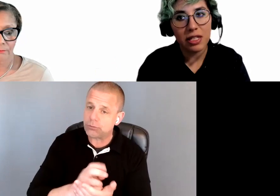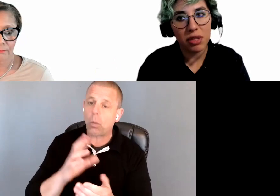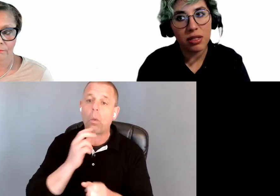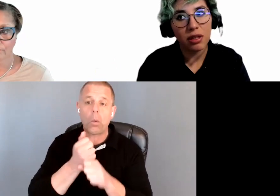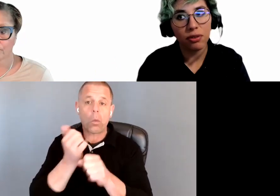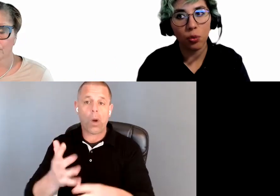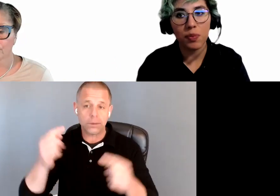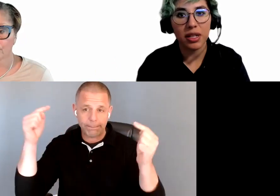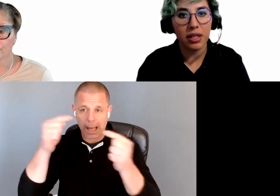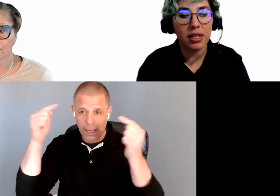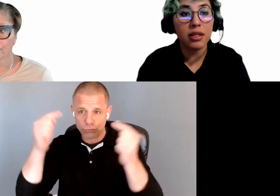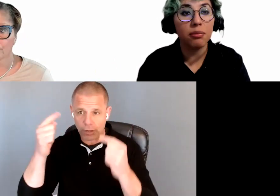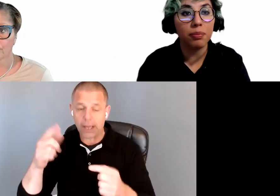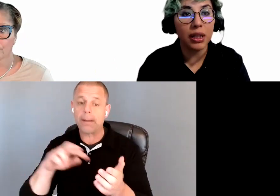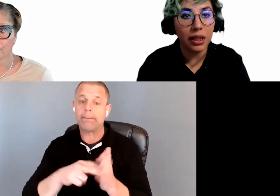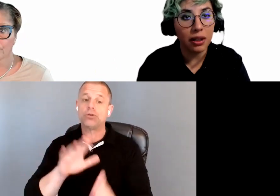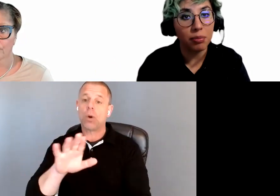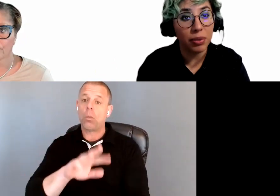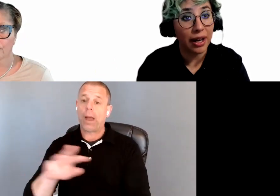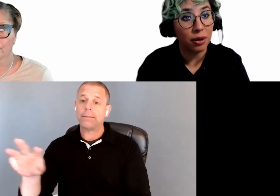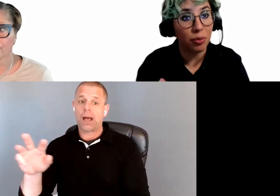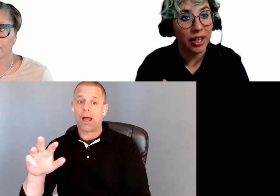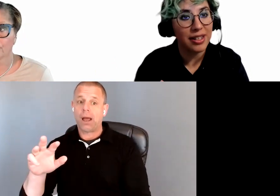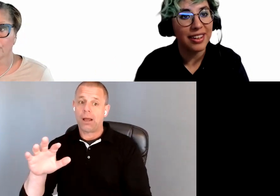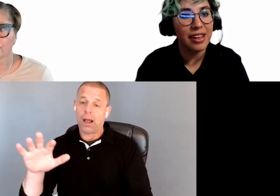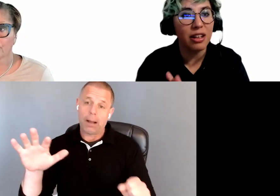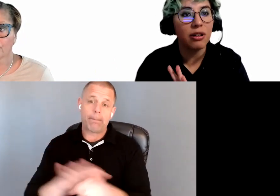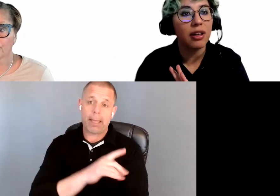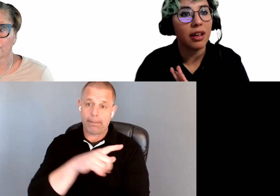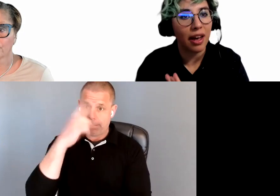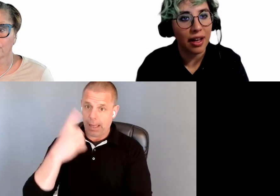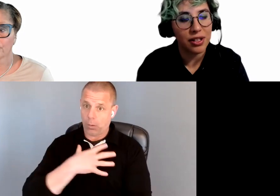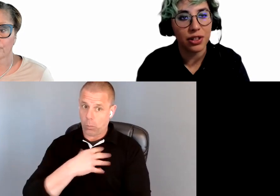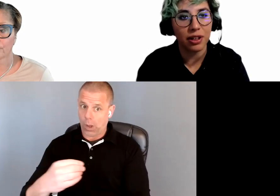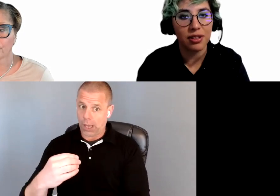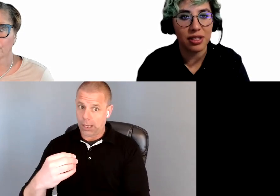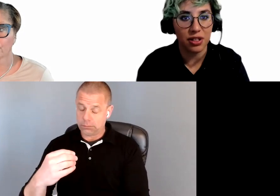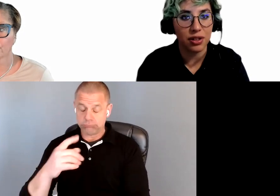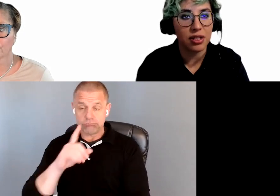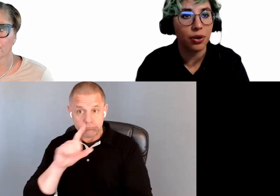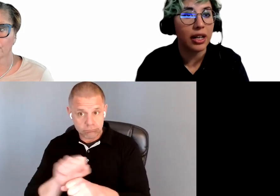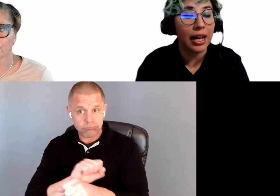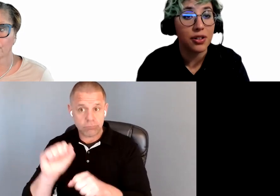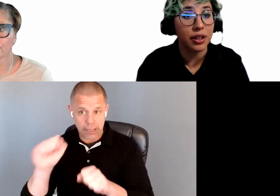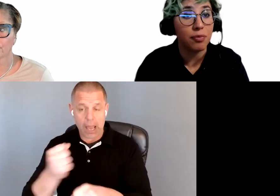means if your website is completely black and white, it can trigger seizures, or it can trigger